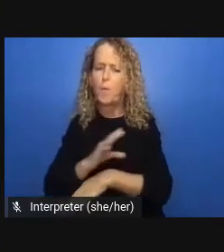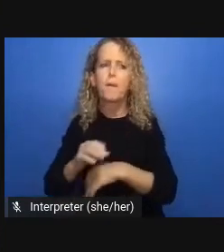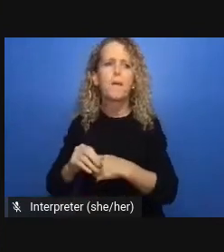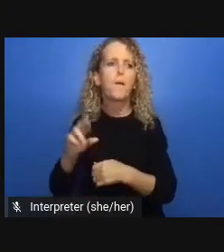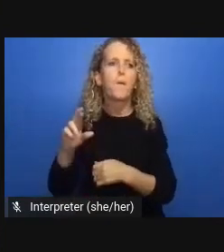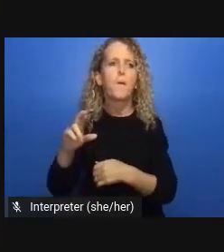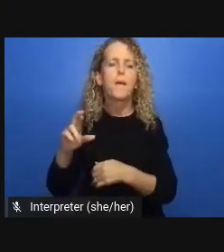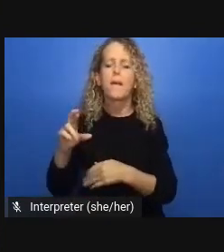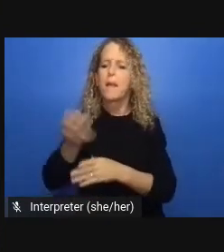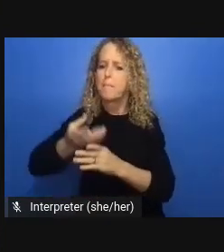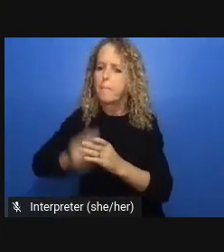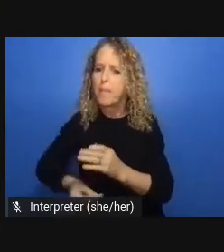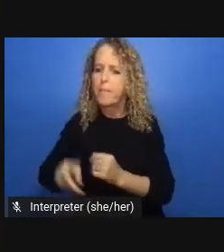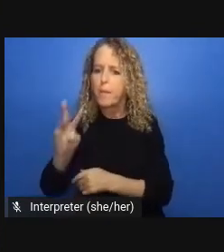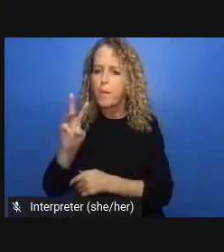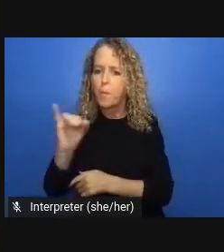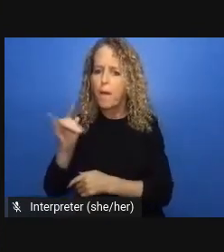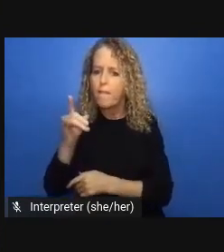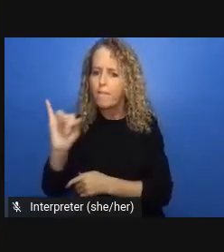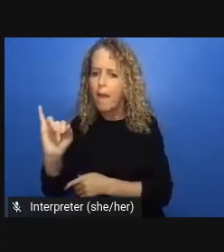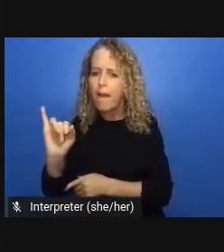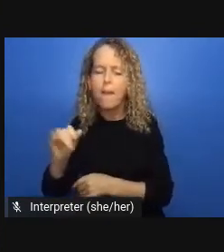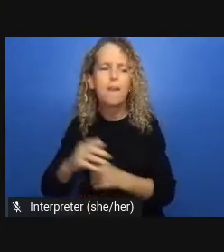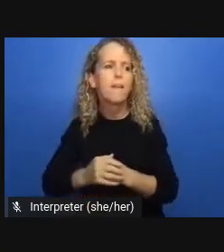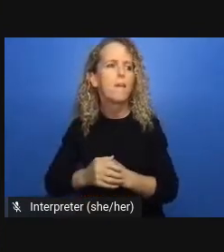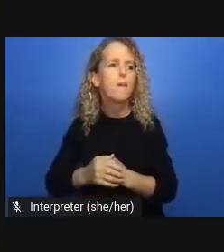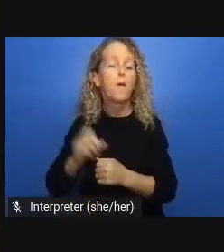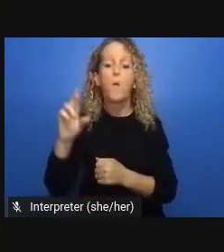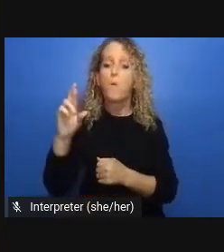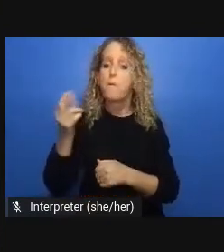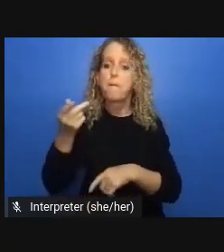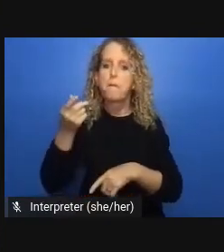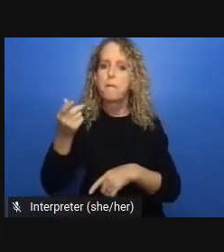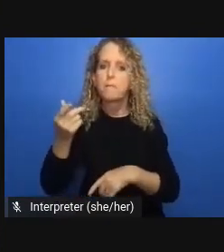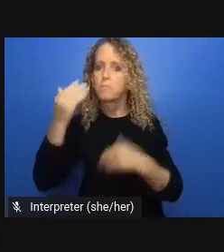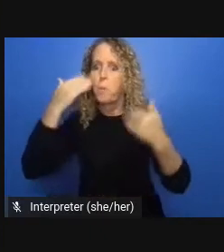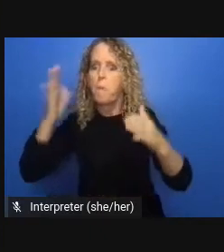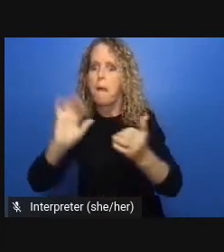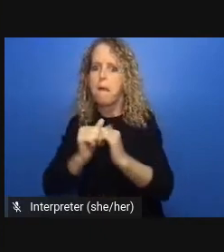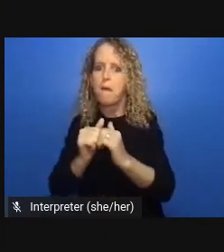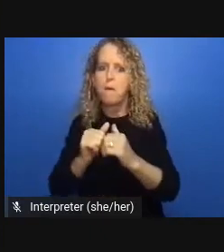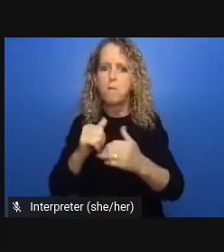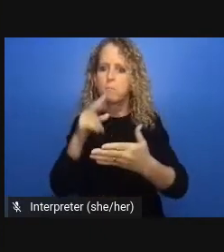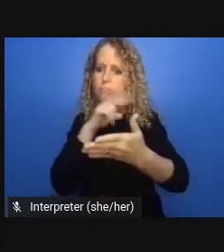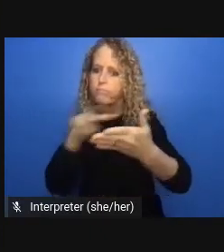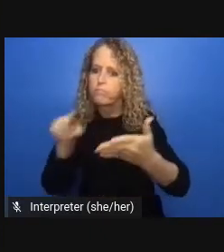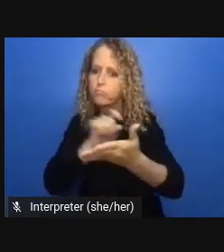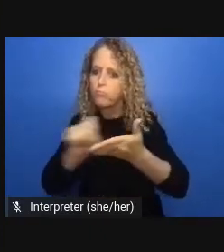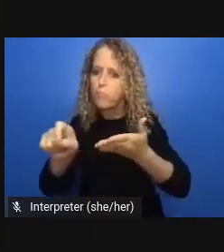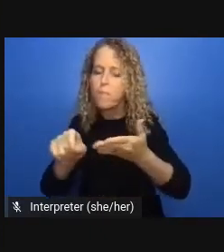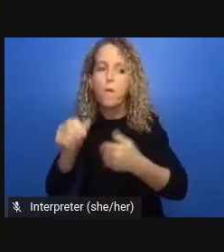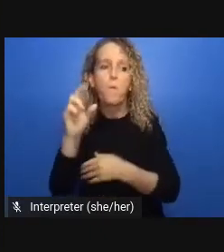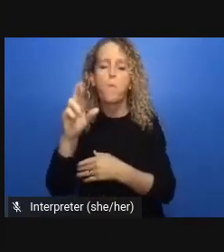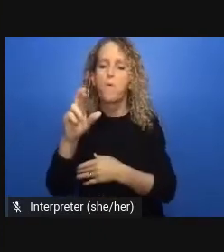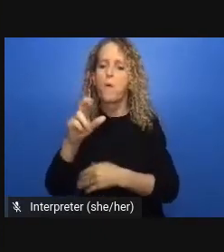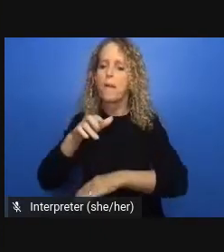Scotia's justice system so says the critique came without consultation with a set of indisputable